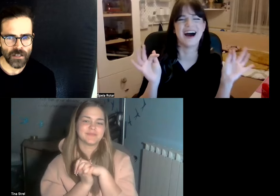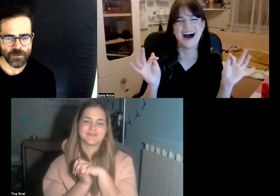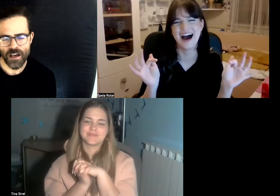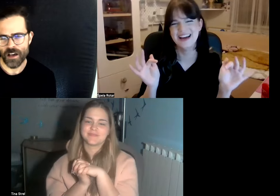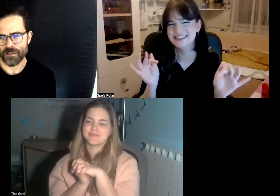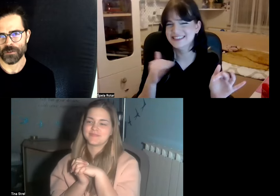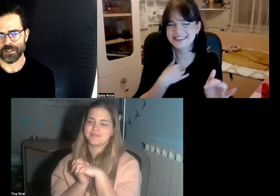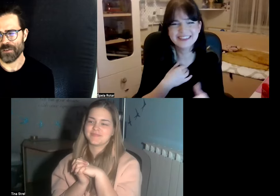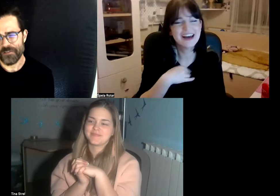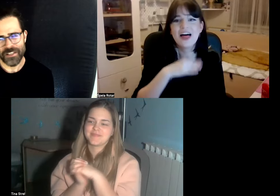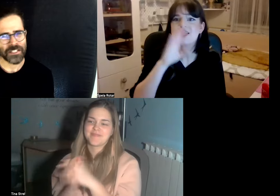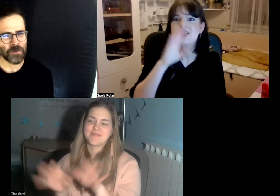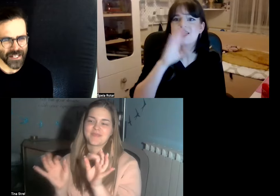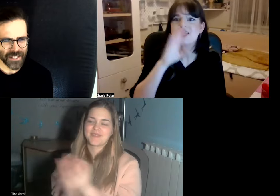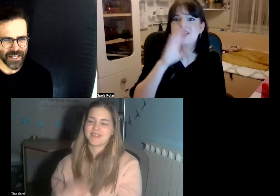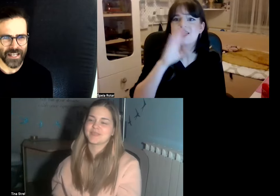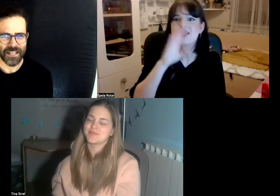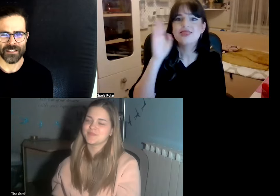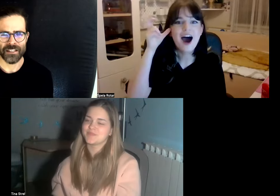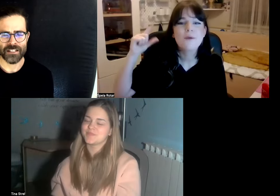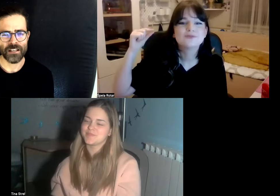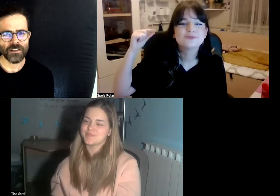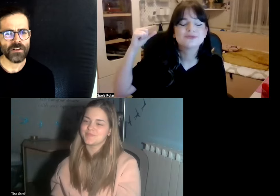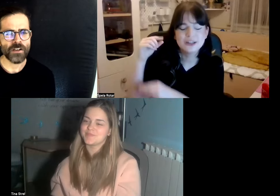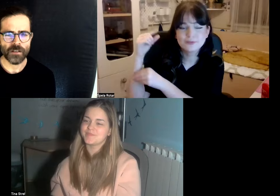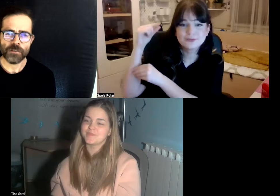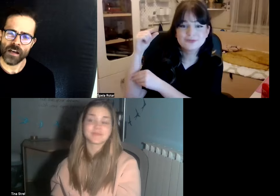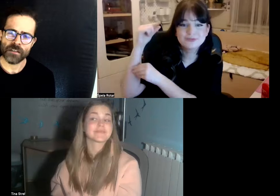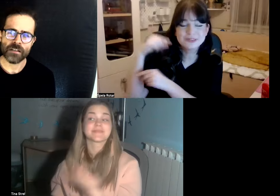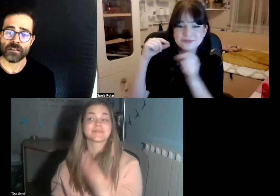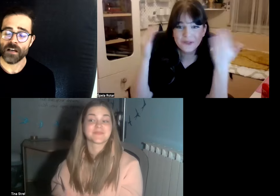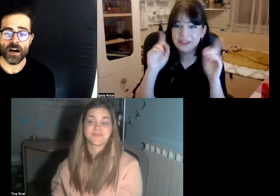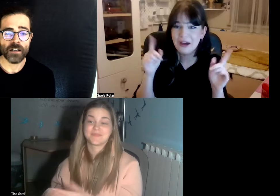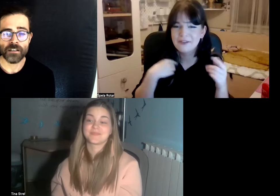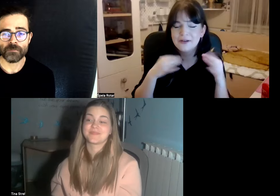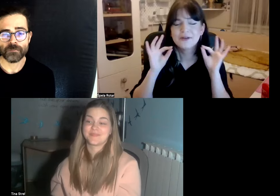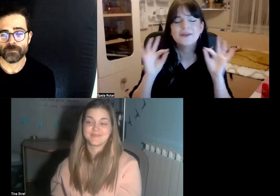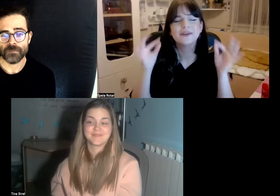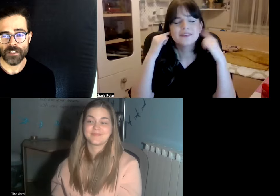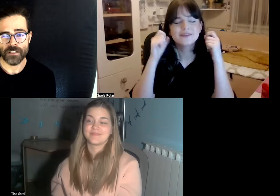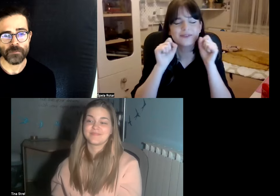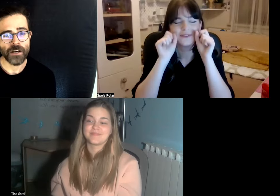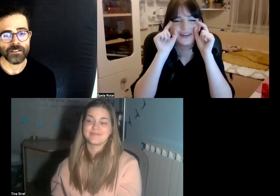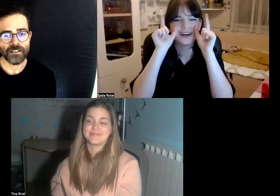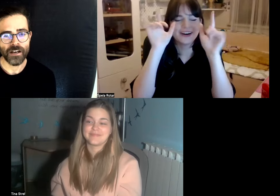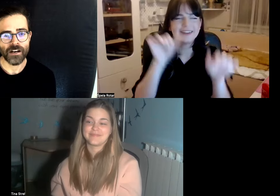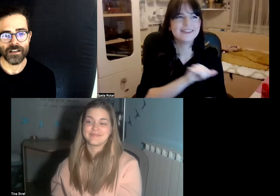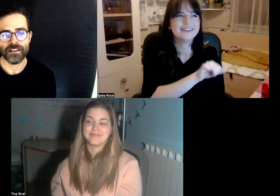outside or the traffic is crazy and there's a lot of noise outside I I just don't mind I